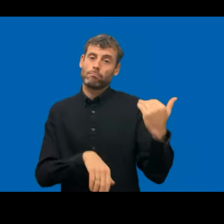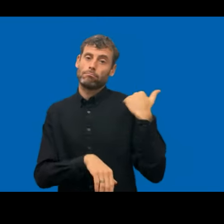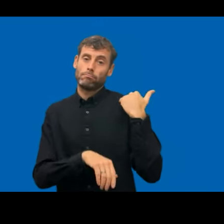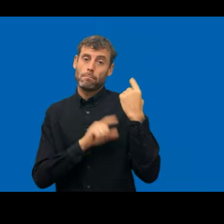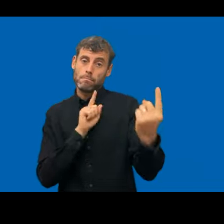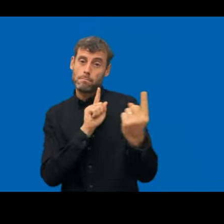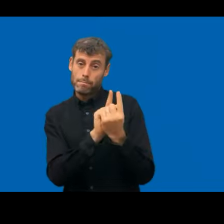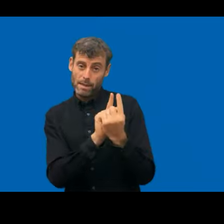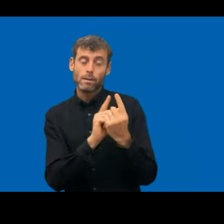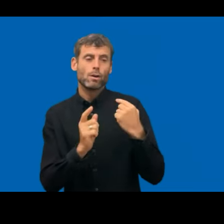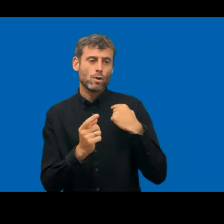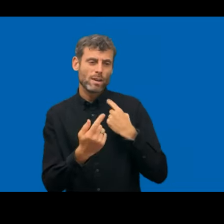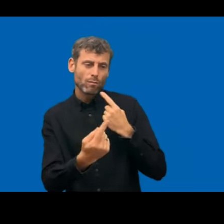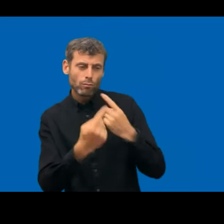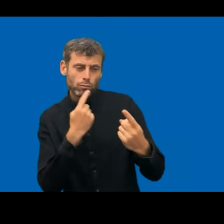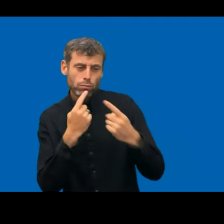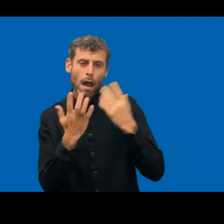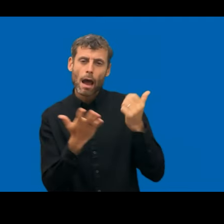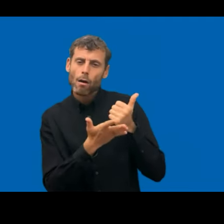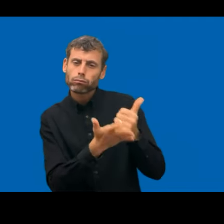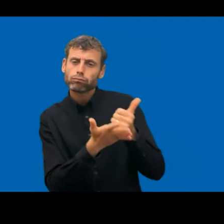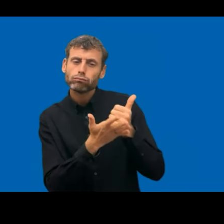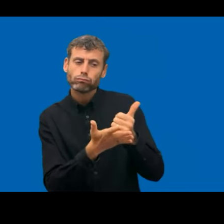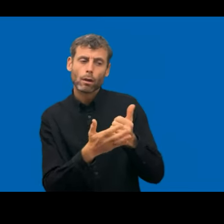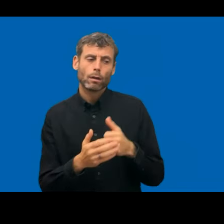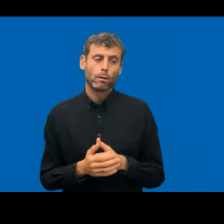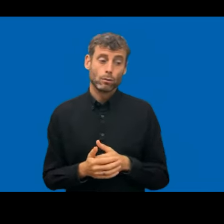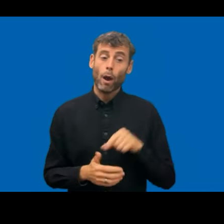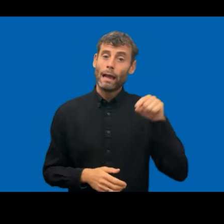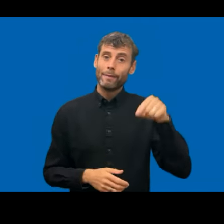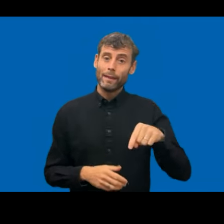dialogue is actually really good for both them and us to understand what they are going through. Yep.